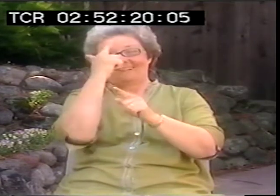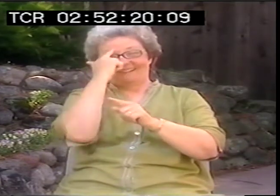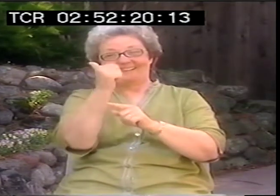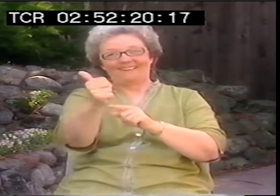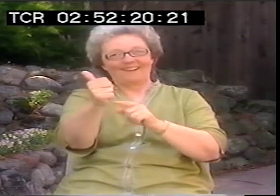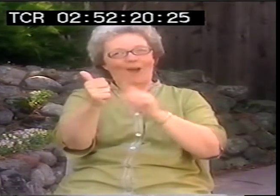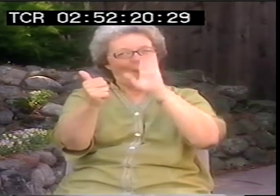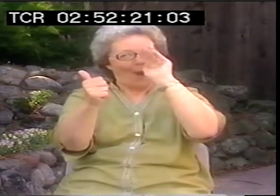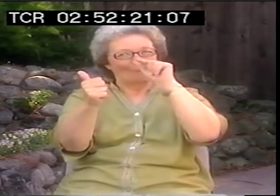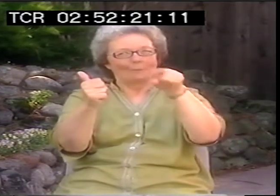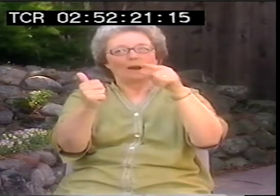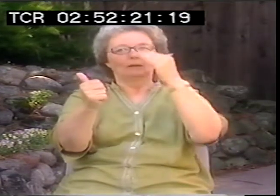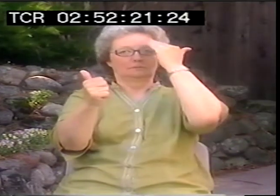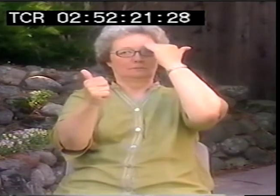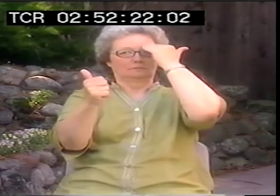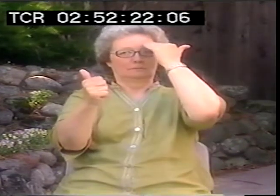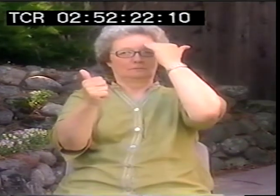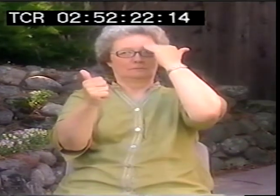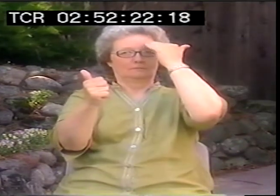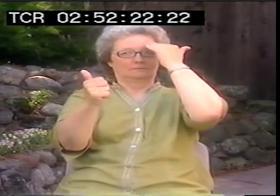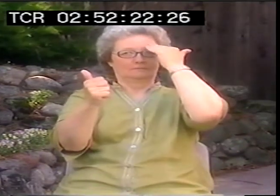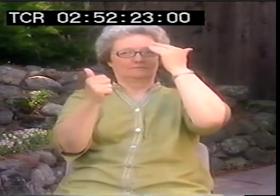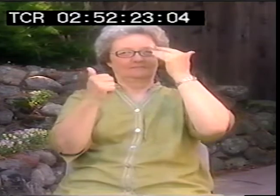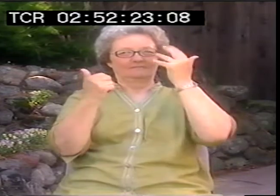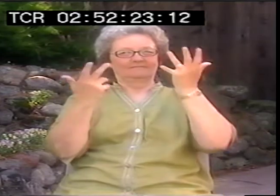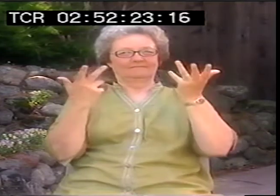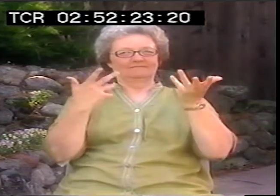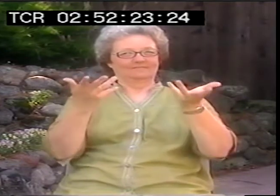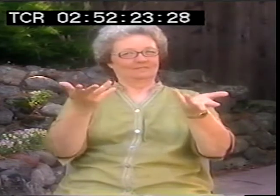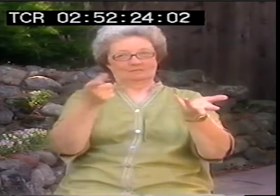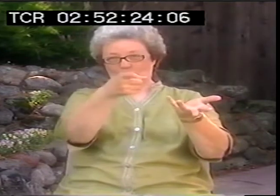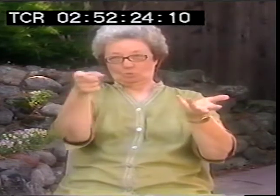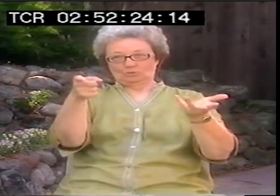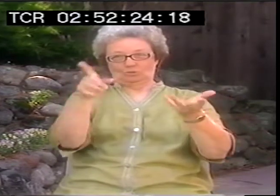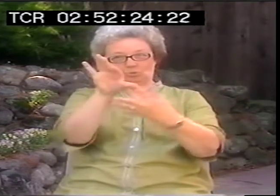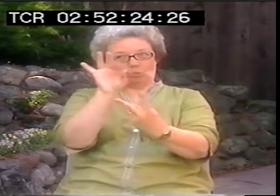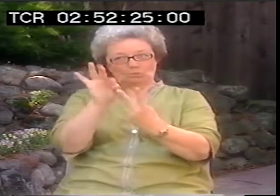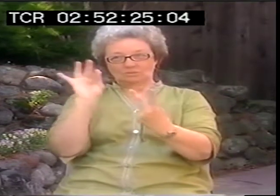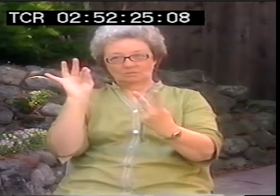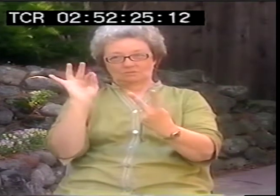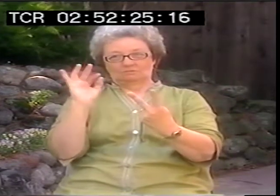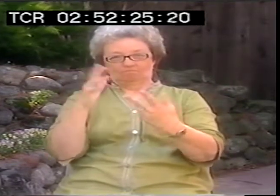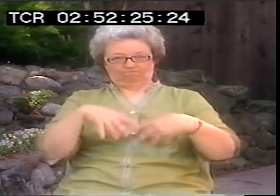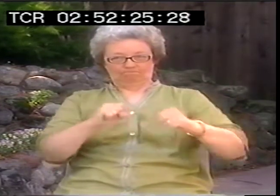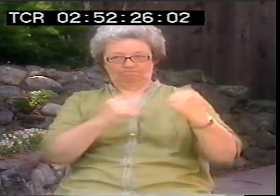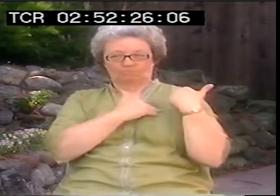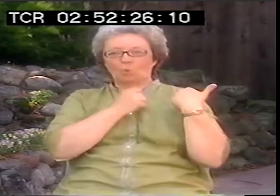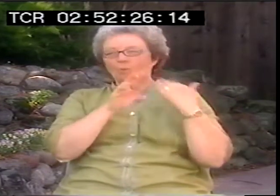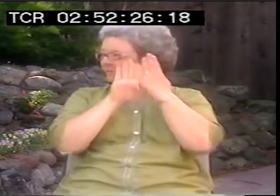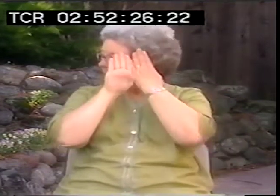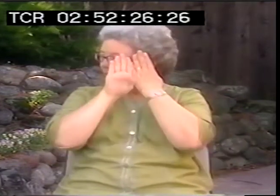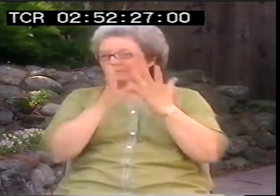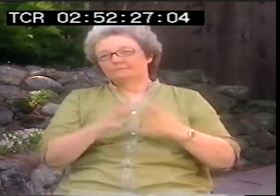the viewer to actively advocate. It’s a choice, to turn away or to join the fight,